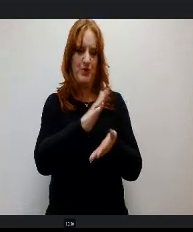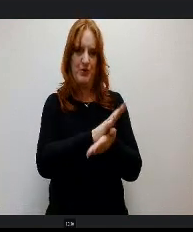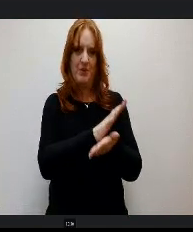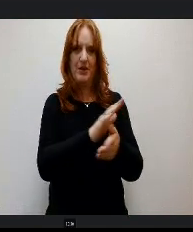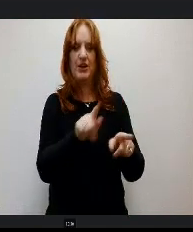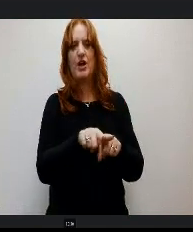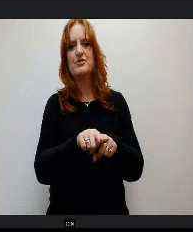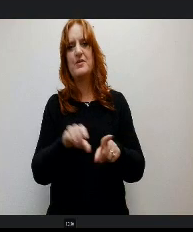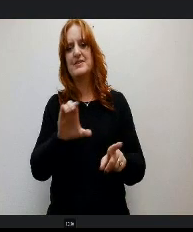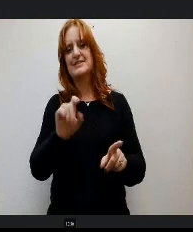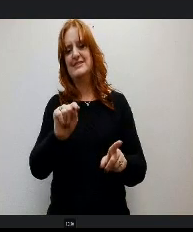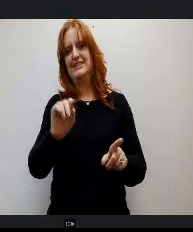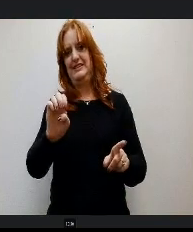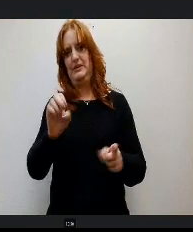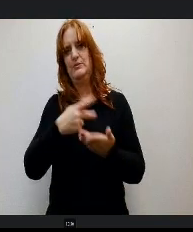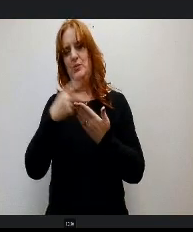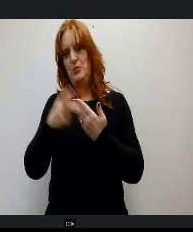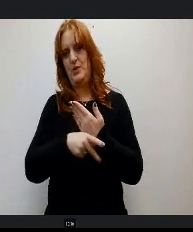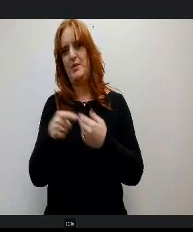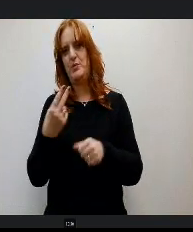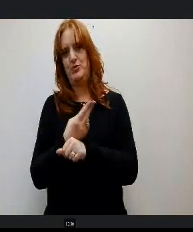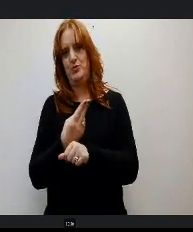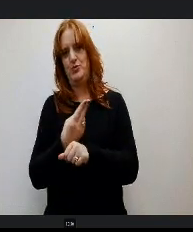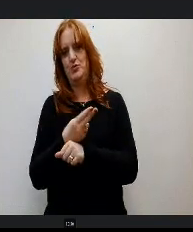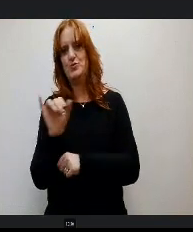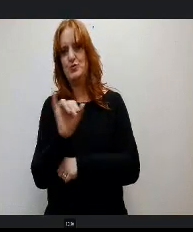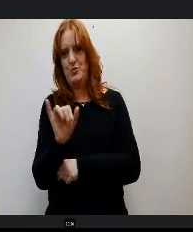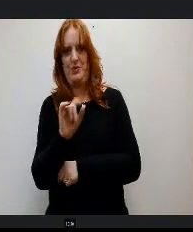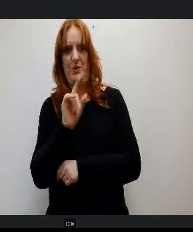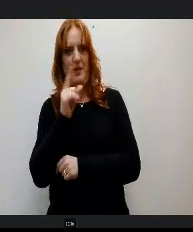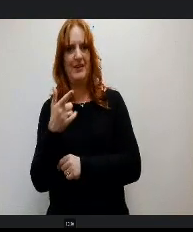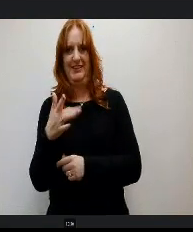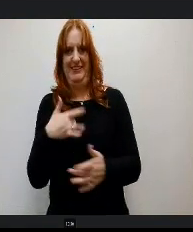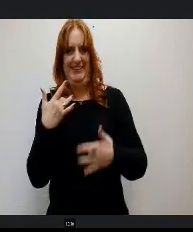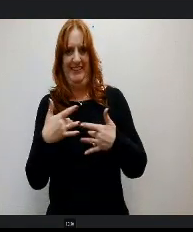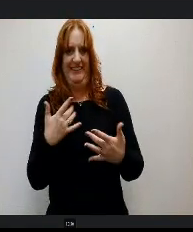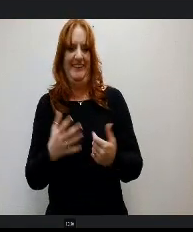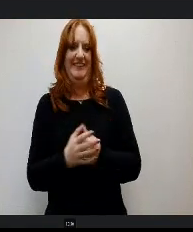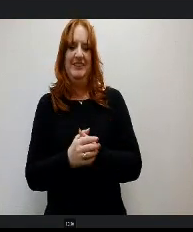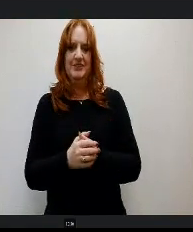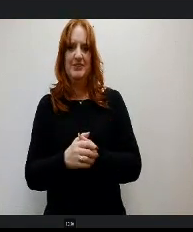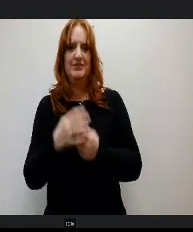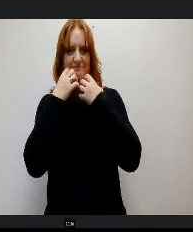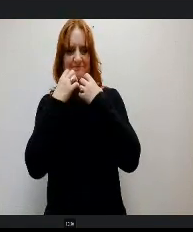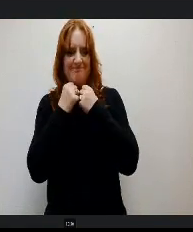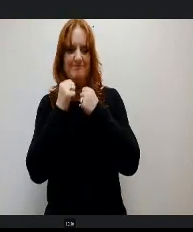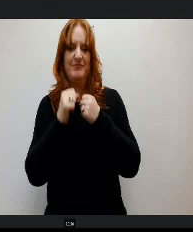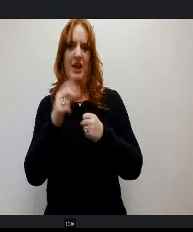exists too. So that's something that I'm very passionate about I've e seen it and I want really want D20 students to be able